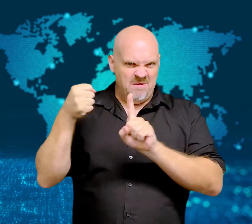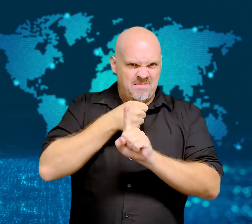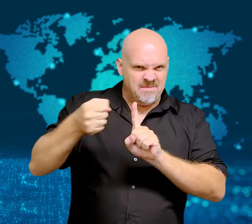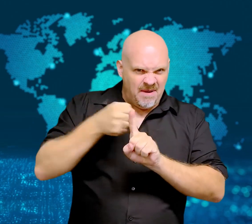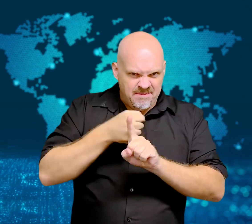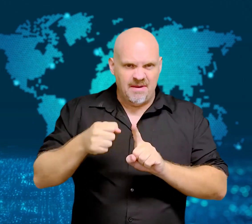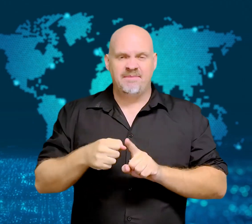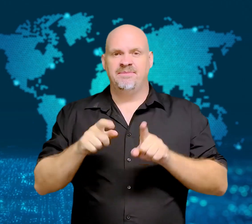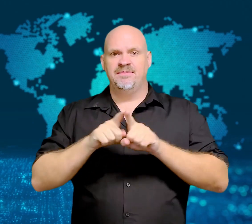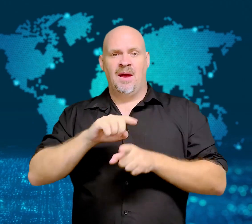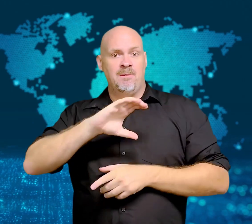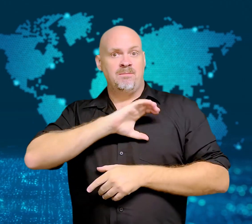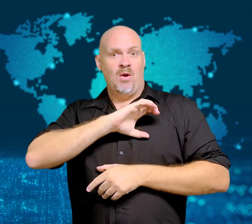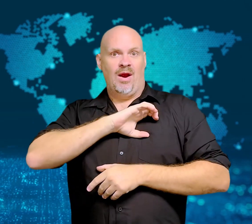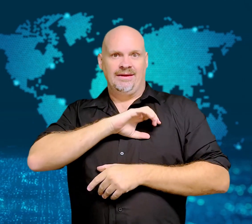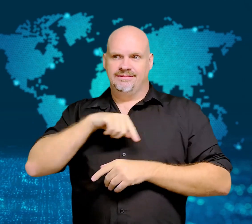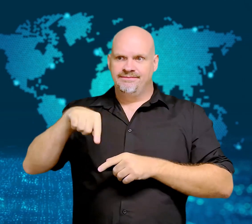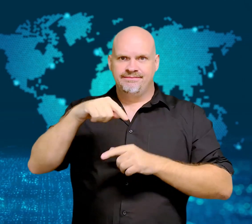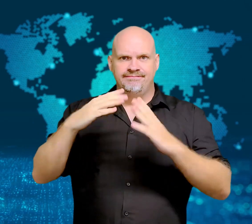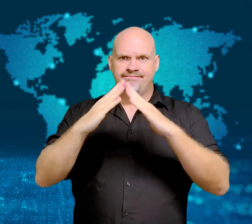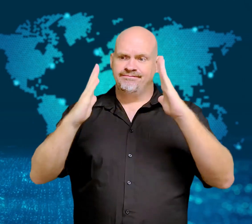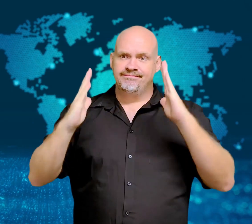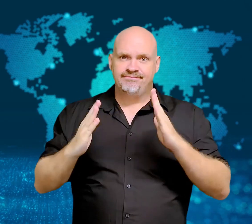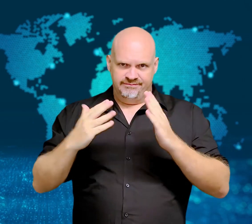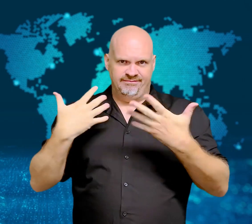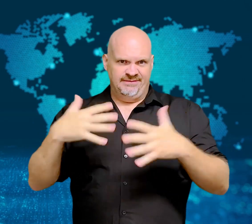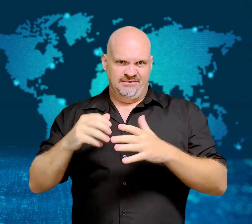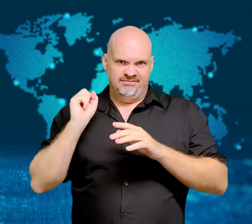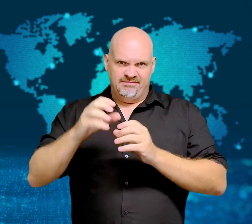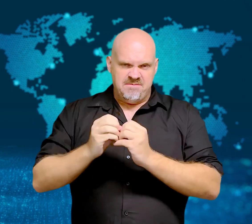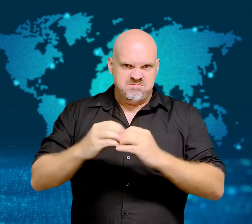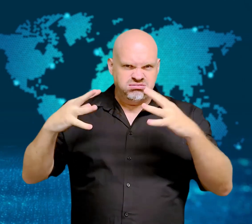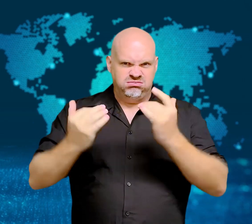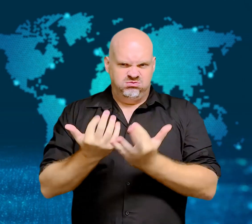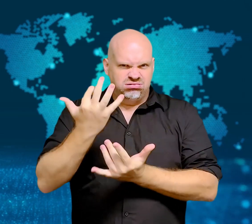at the local police headquarters.